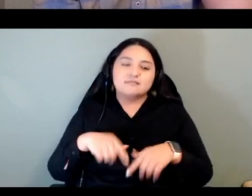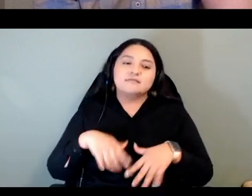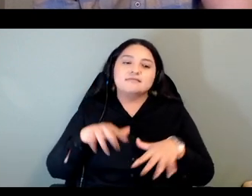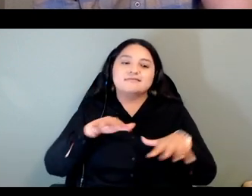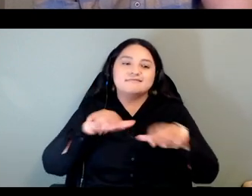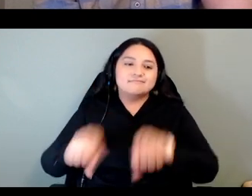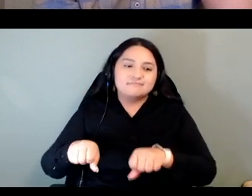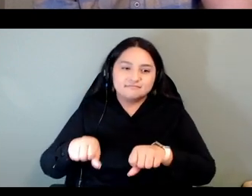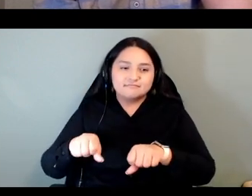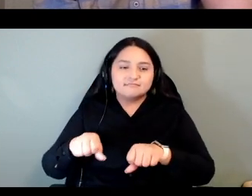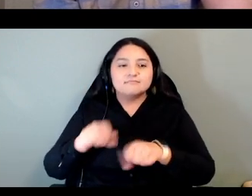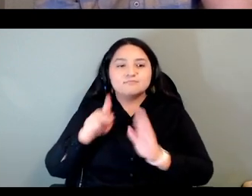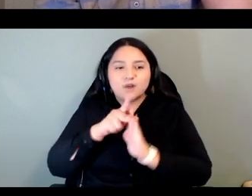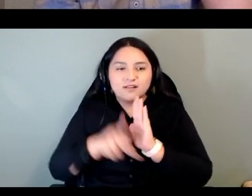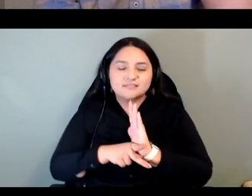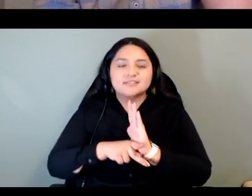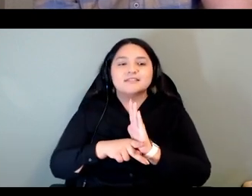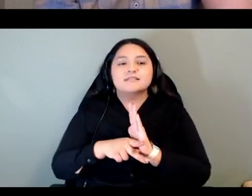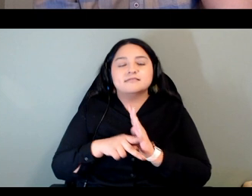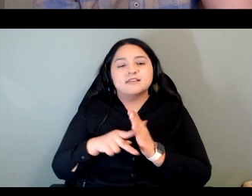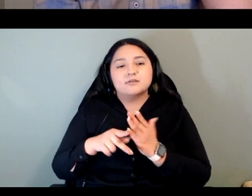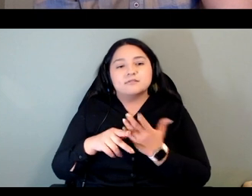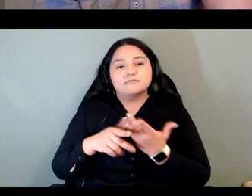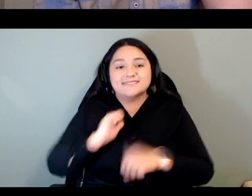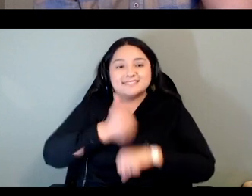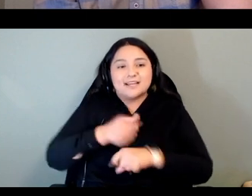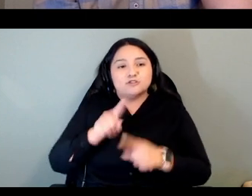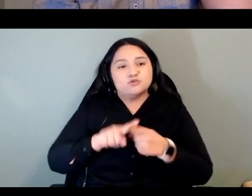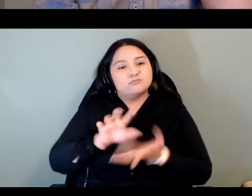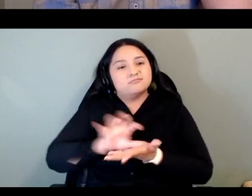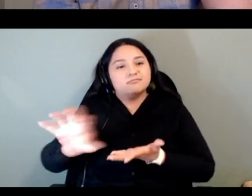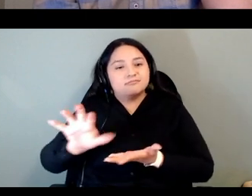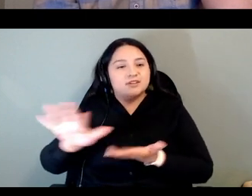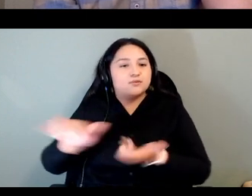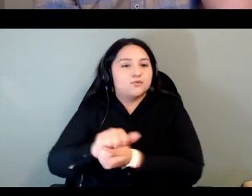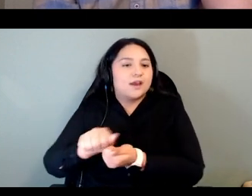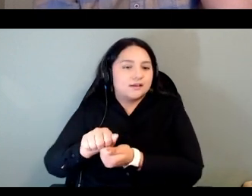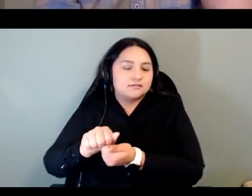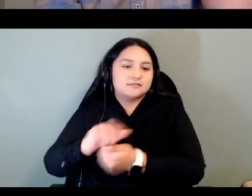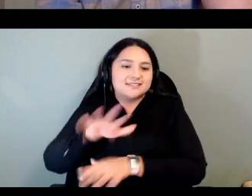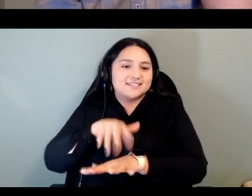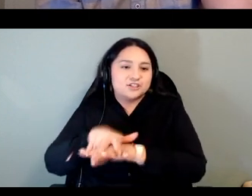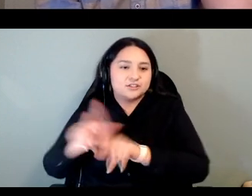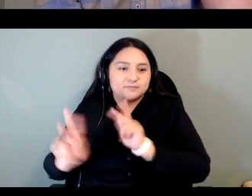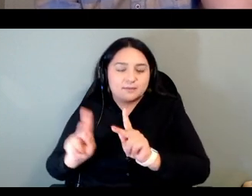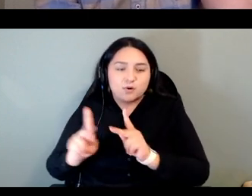that were designed to erase indigenous people no matter where we are logging in from we